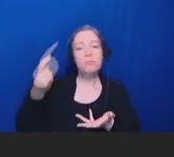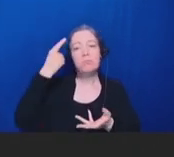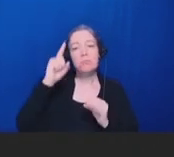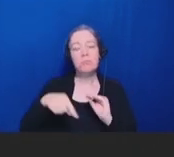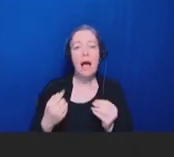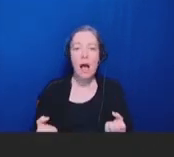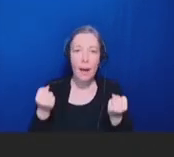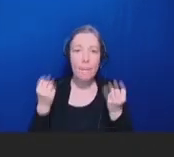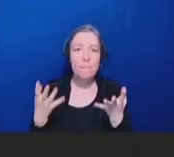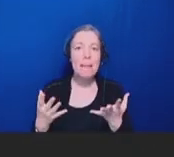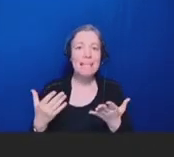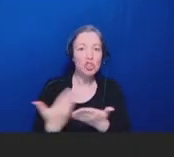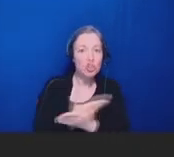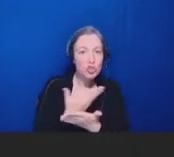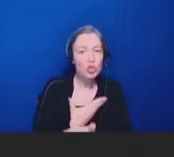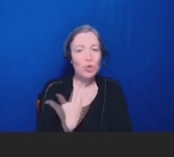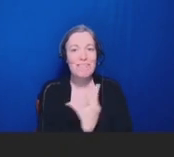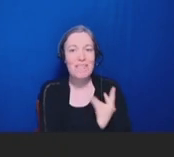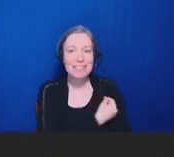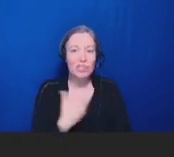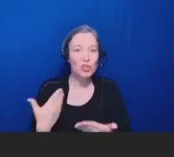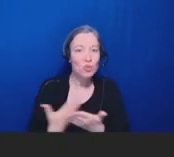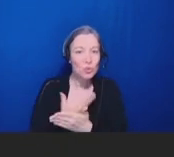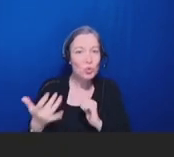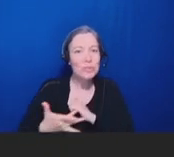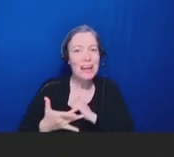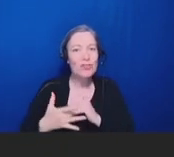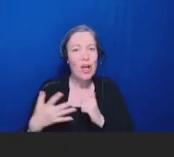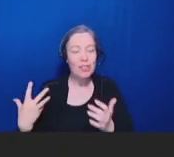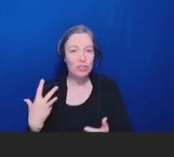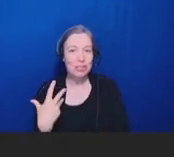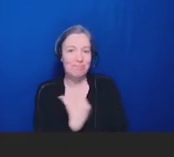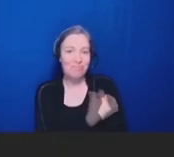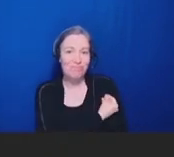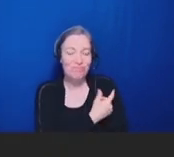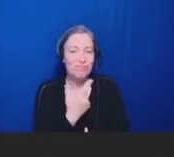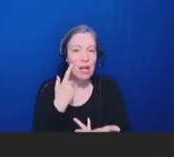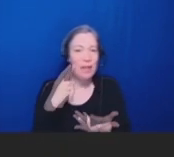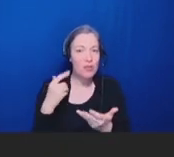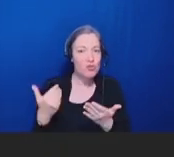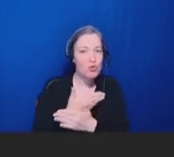vaccines and new vaccine technologies or platforms that are anticipated in the future, it's easy